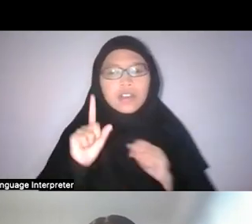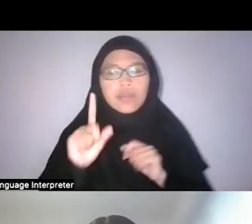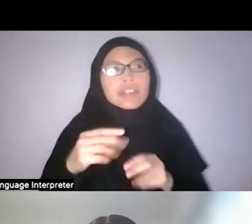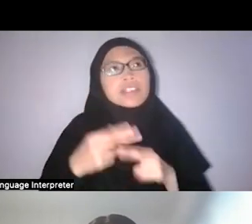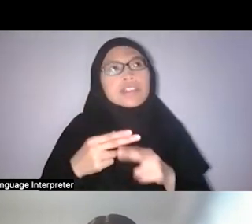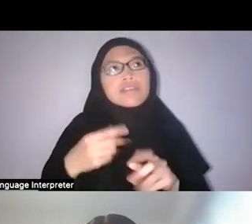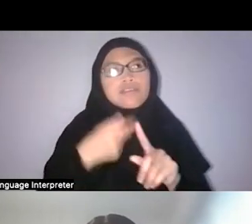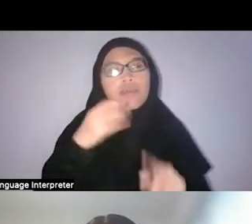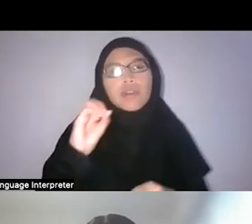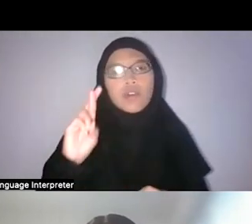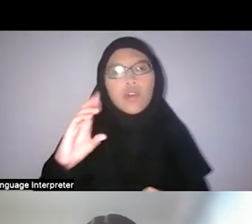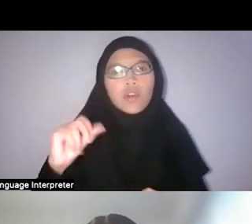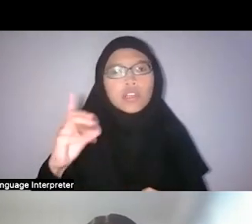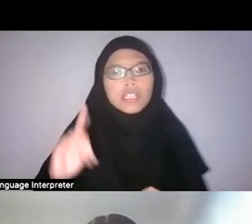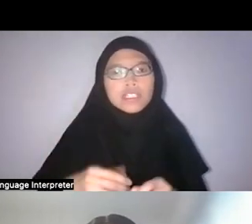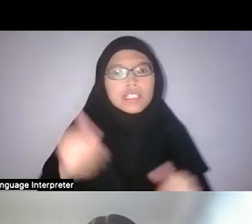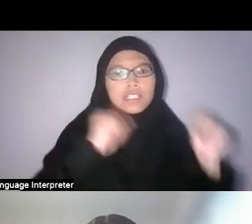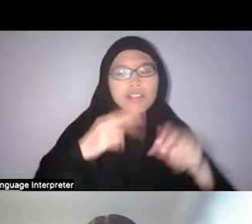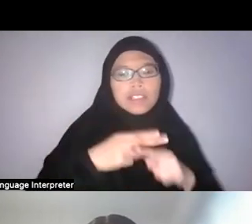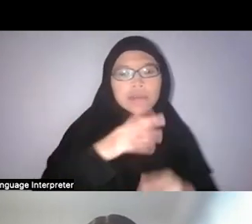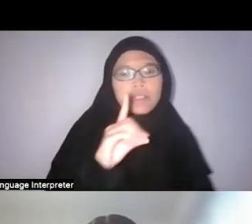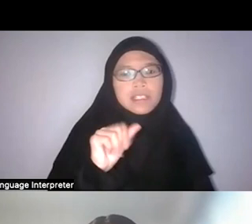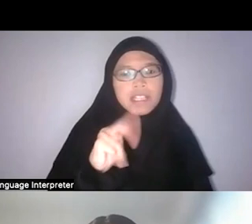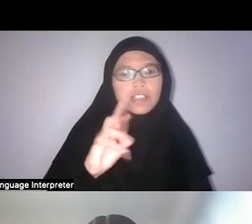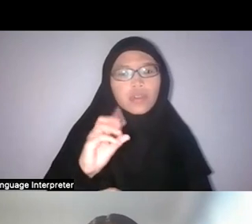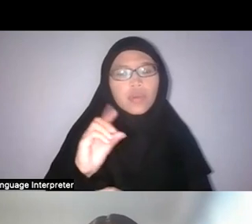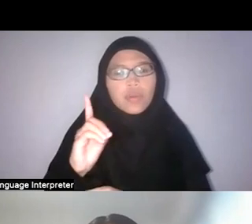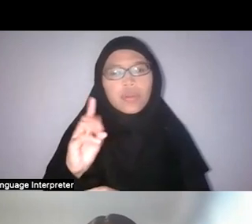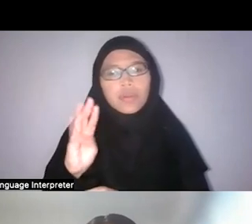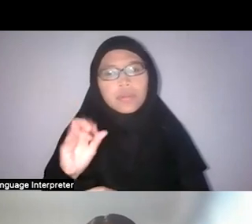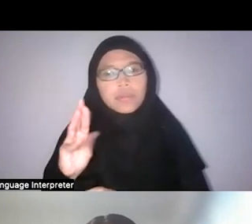The scientific name is Dendrobium haniffii, yeah.